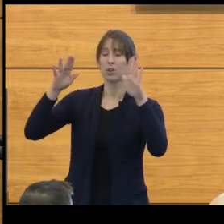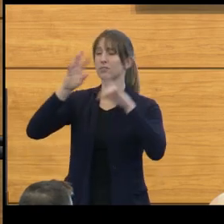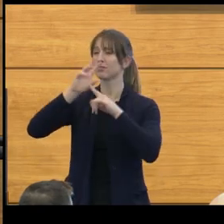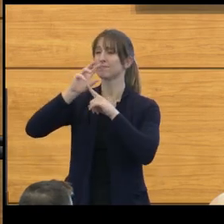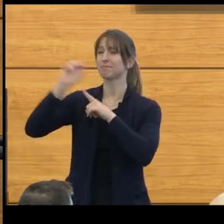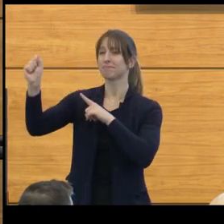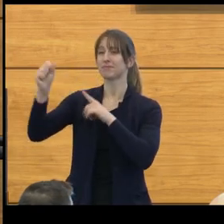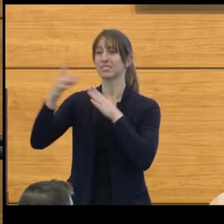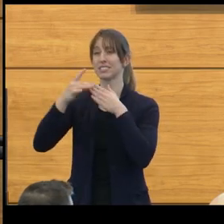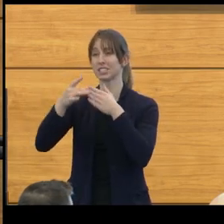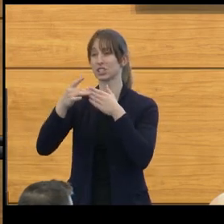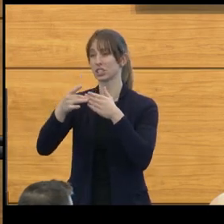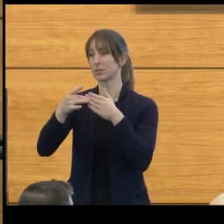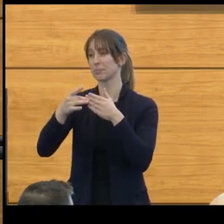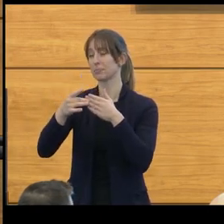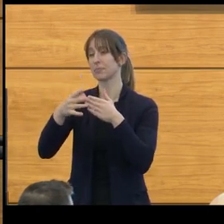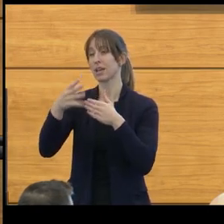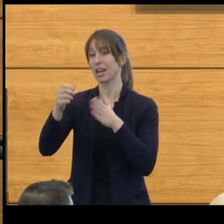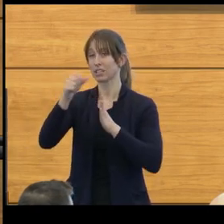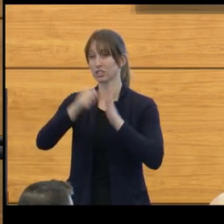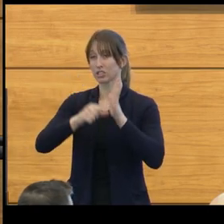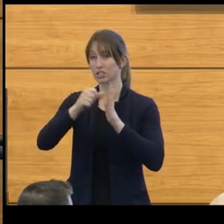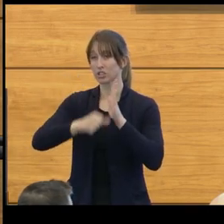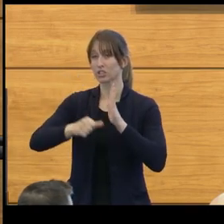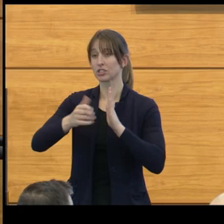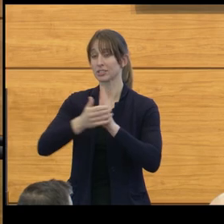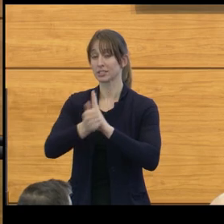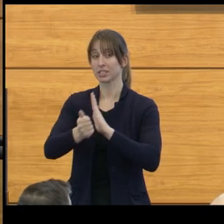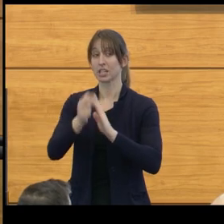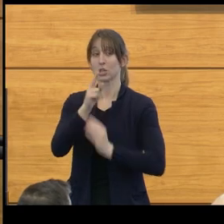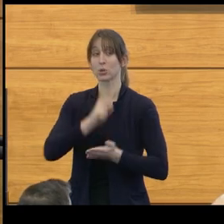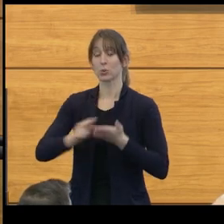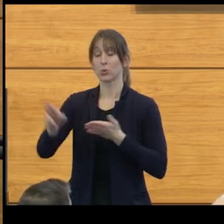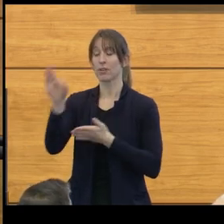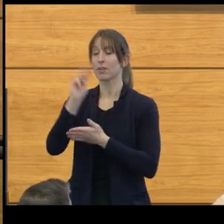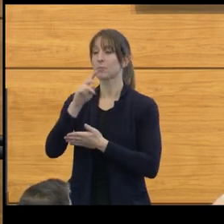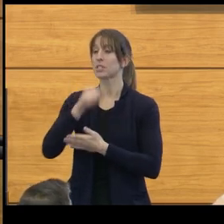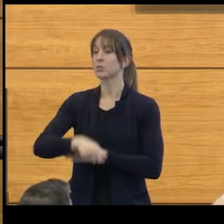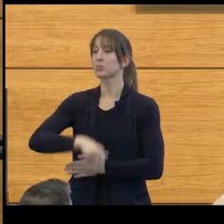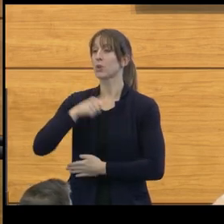and surgical prowess, the University of Michigan is proud to present you